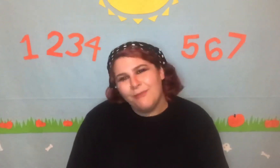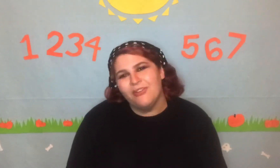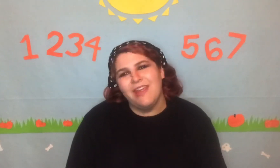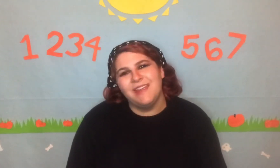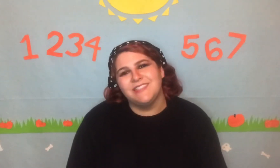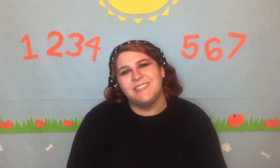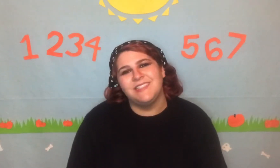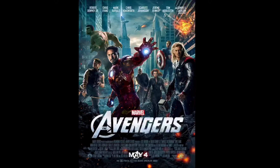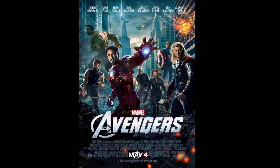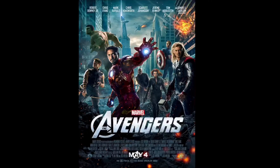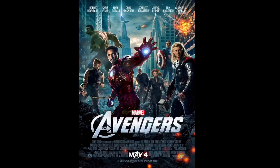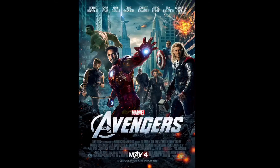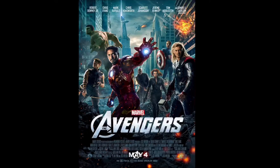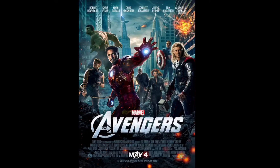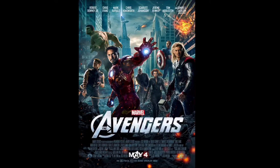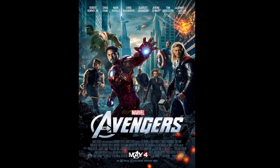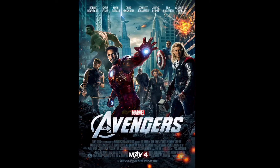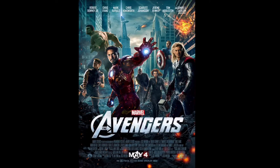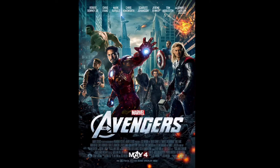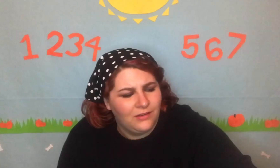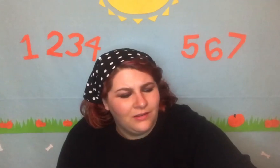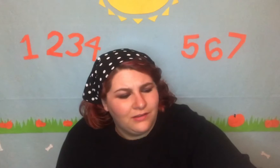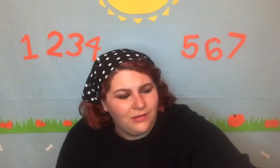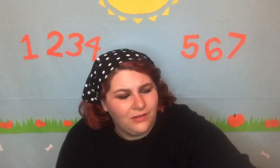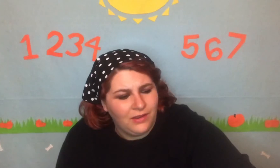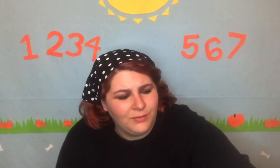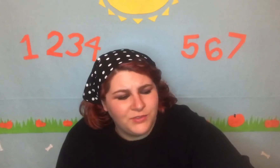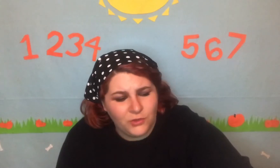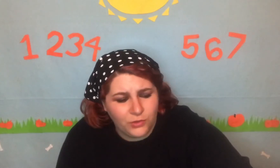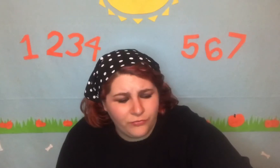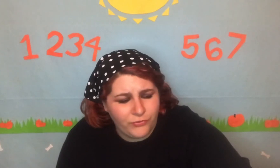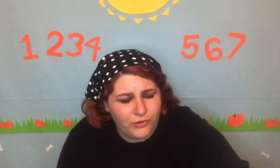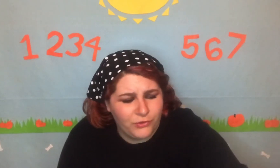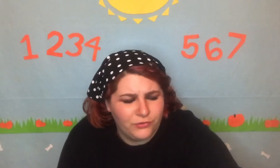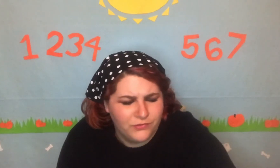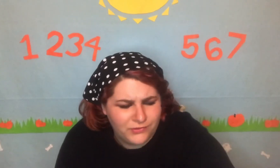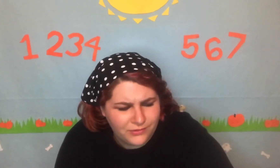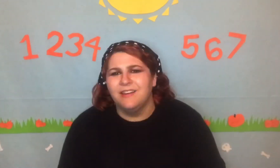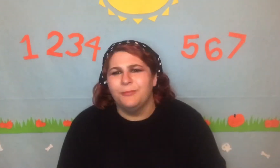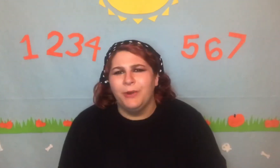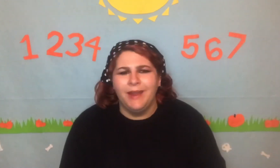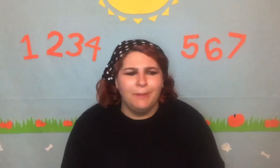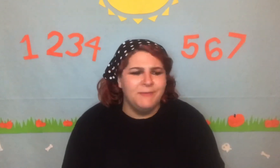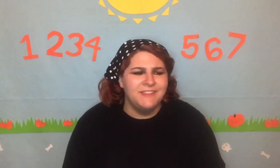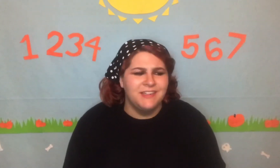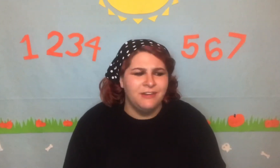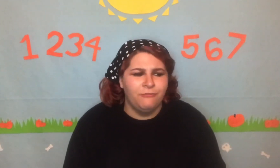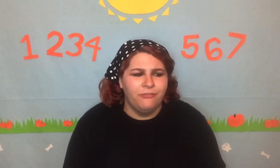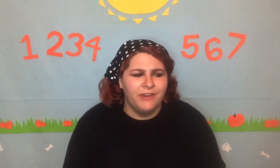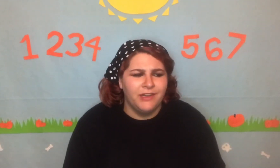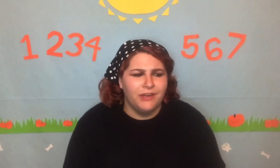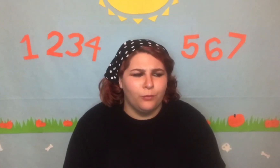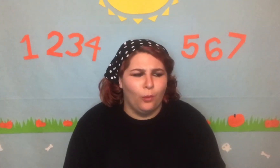eight is The Avengers. (car screeching to a halt) I'm so confused. What happens in Infinity War?